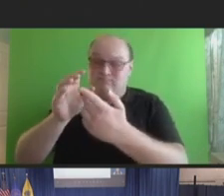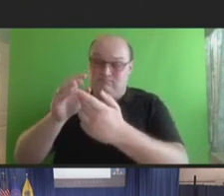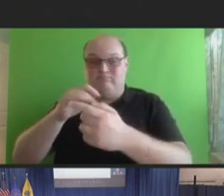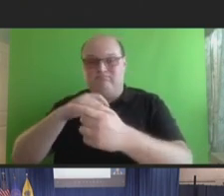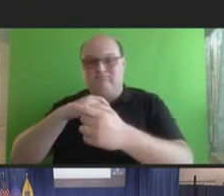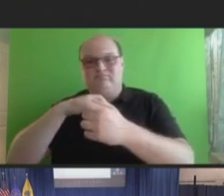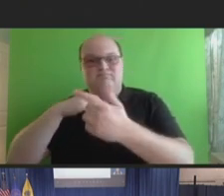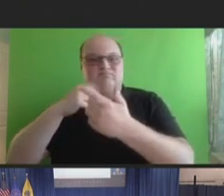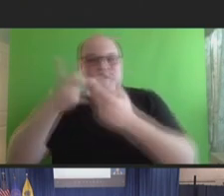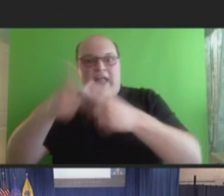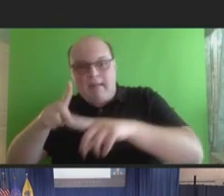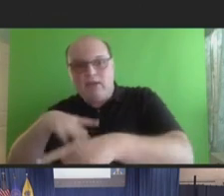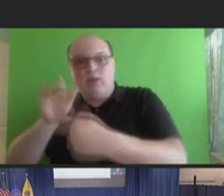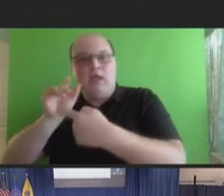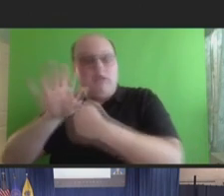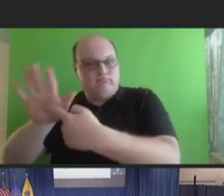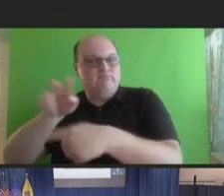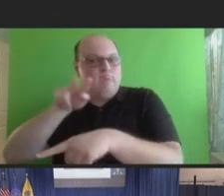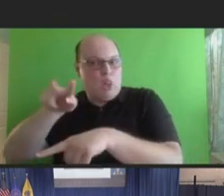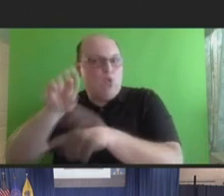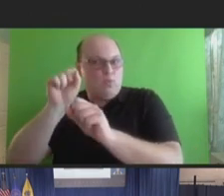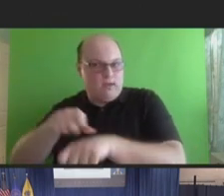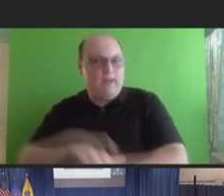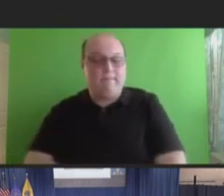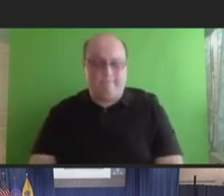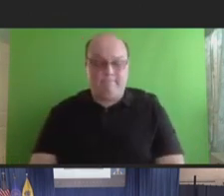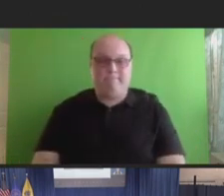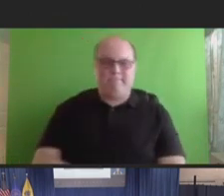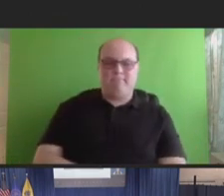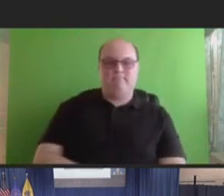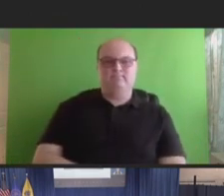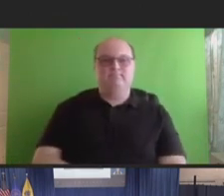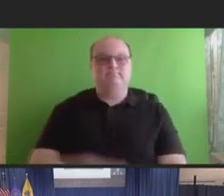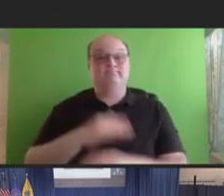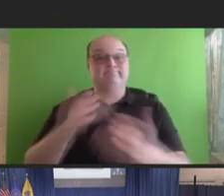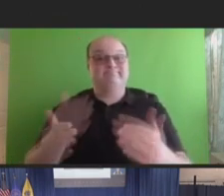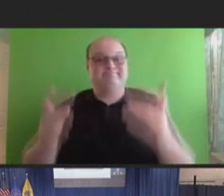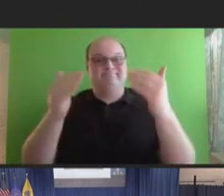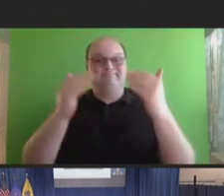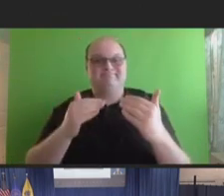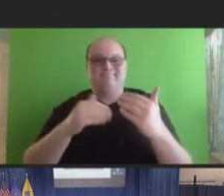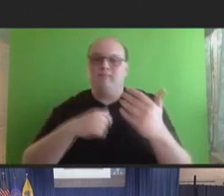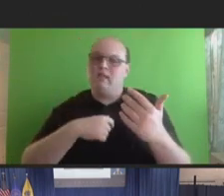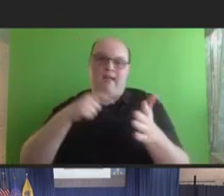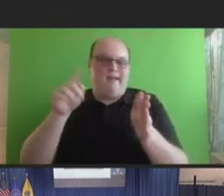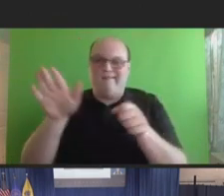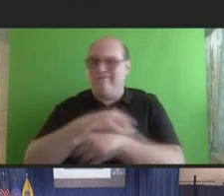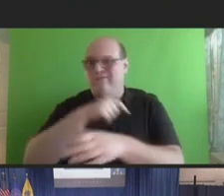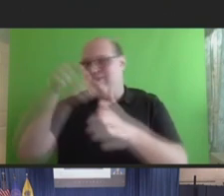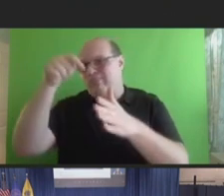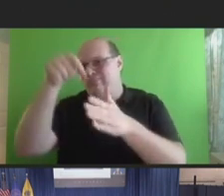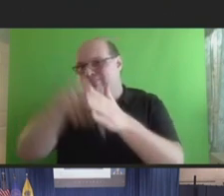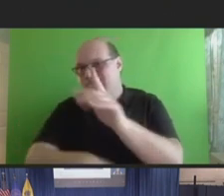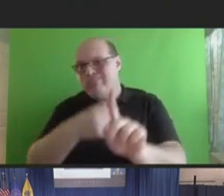Next slide. Now, I'm not going to dive into specifics here. But I did want to share this